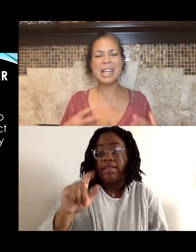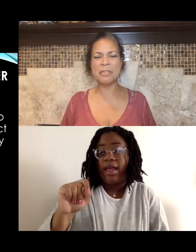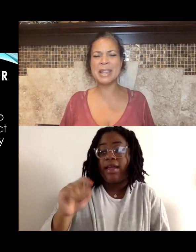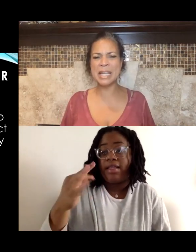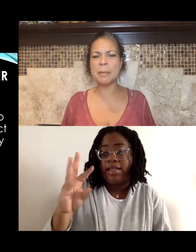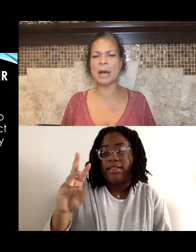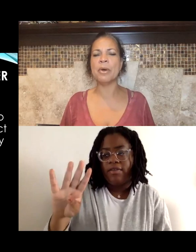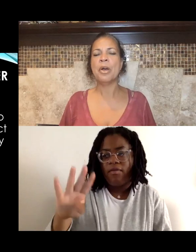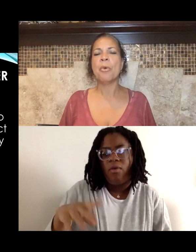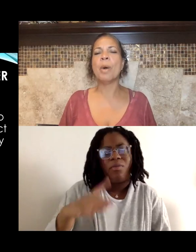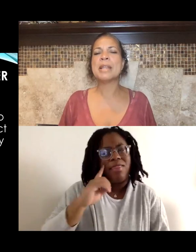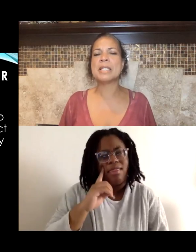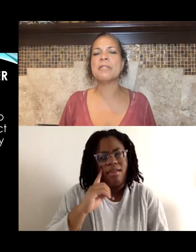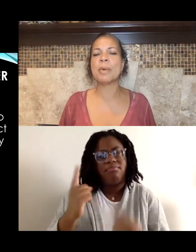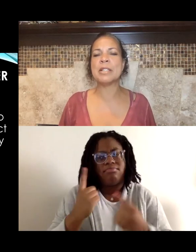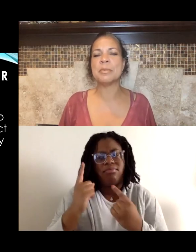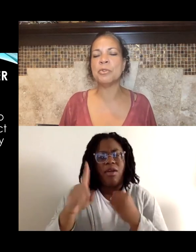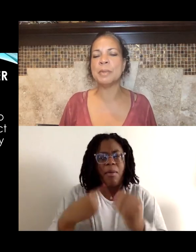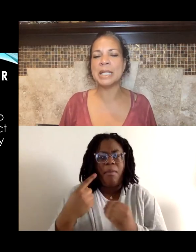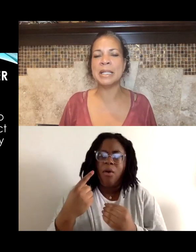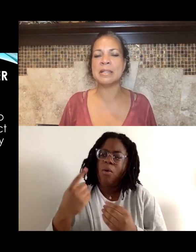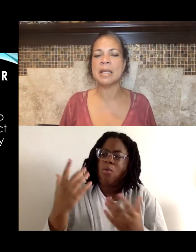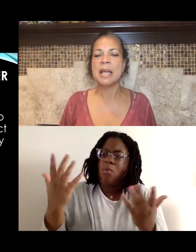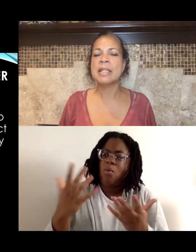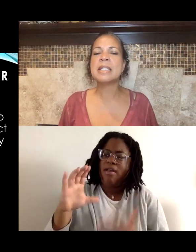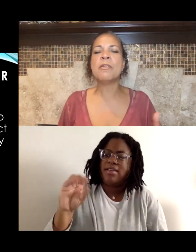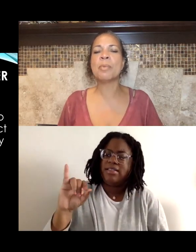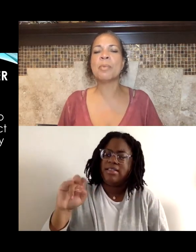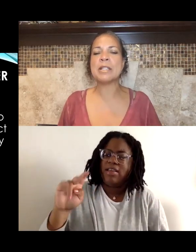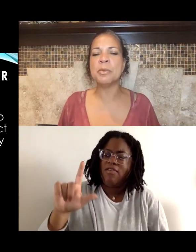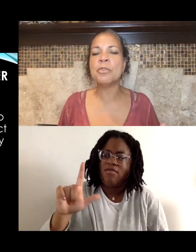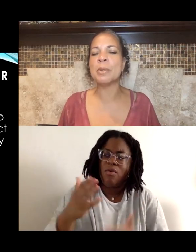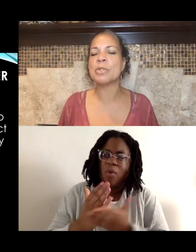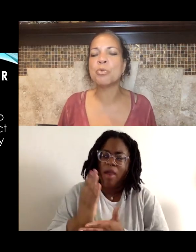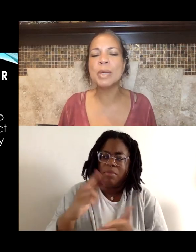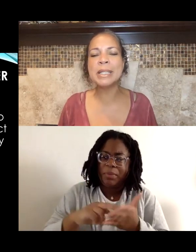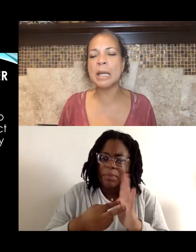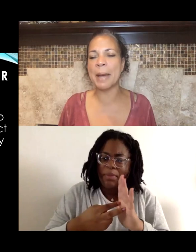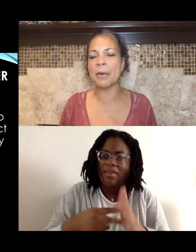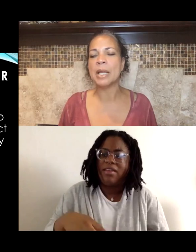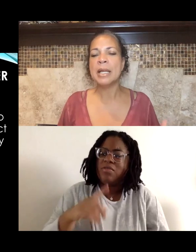If we think about what the Civil Rights Movement is, the Civil Rights Movement was really about,